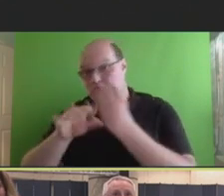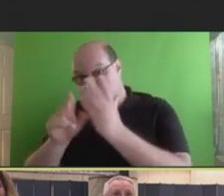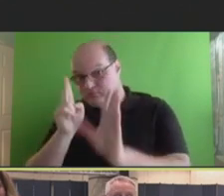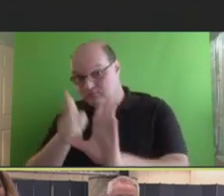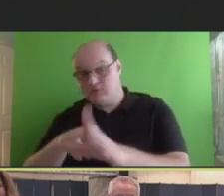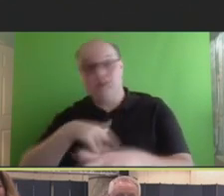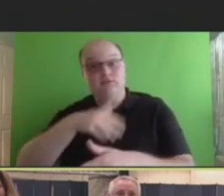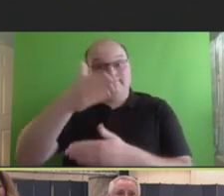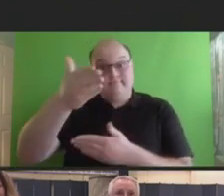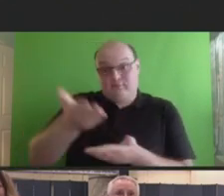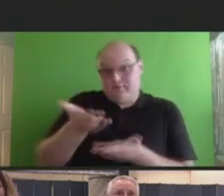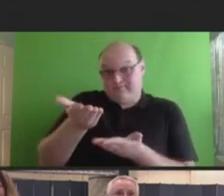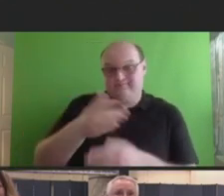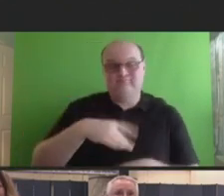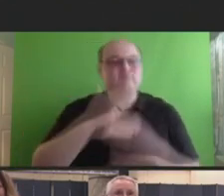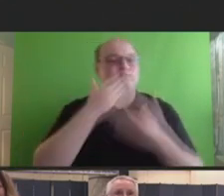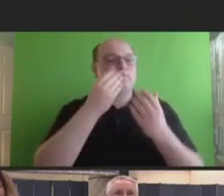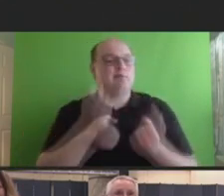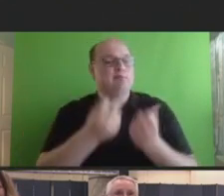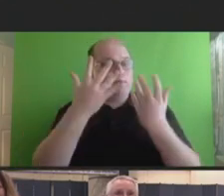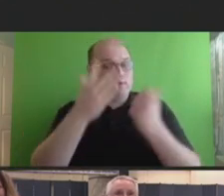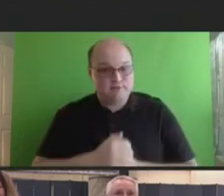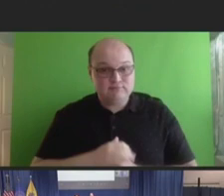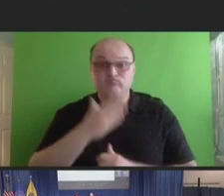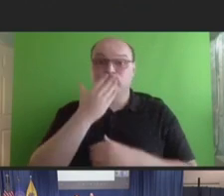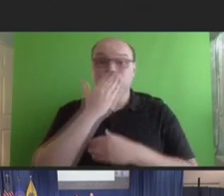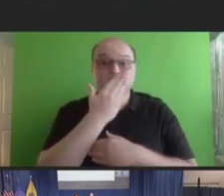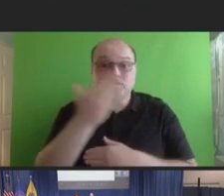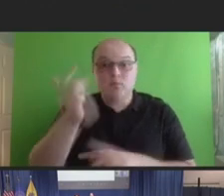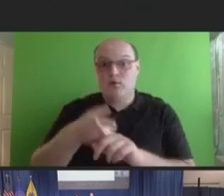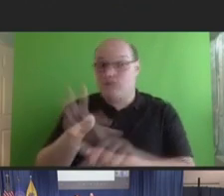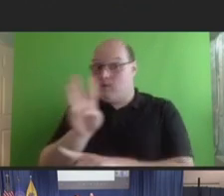James Lewis: Thank you very much, and good morning from the West Coast. And thank you